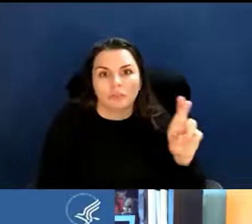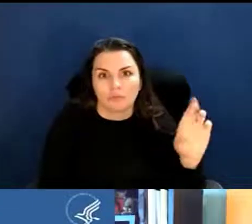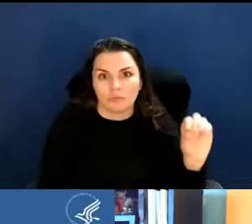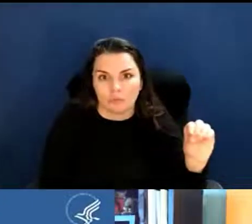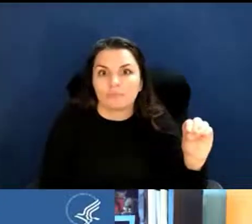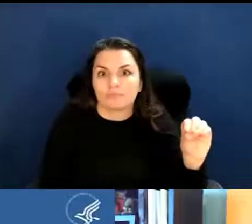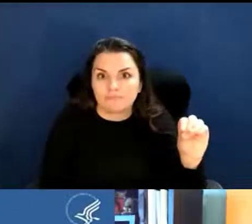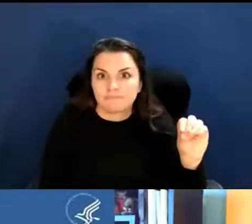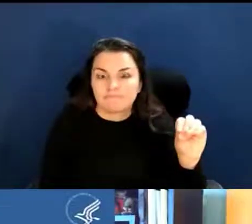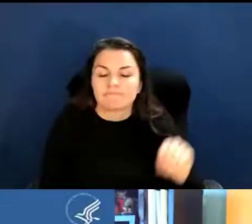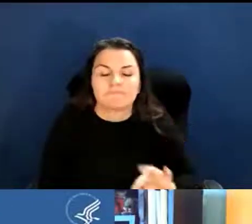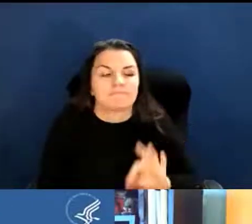April Harrison: Thank you, Ashlee.